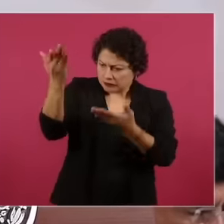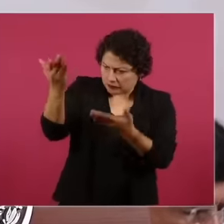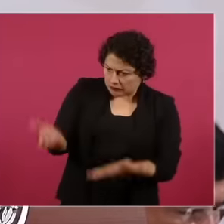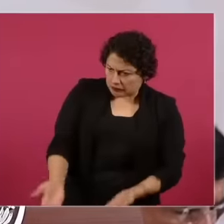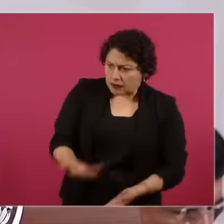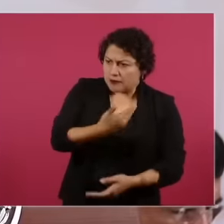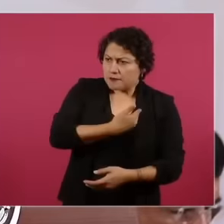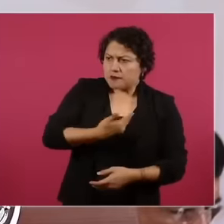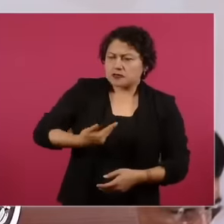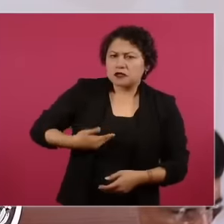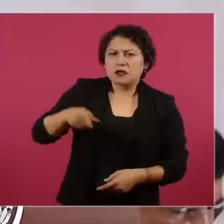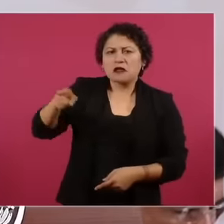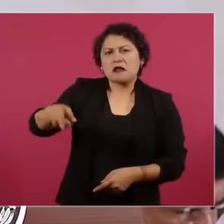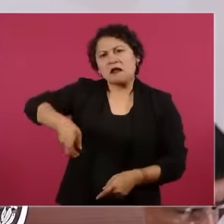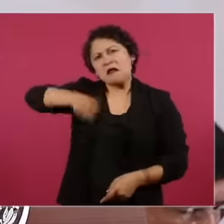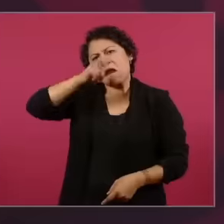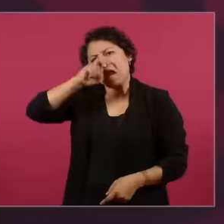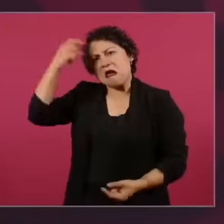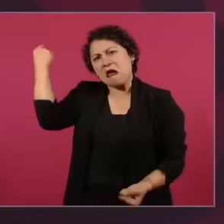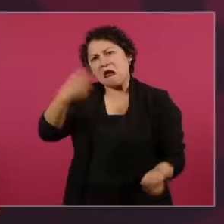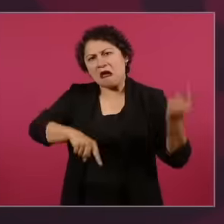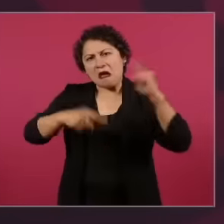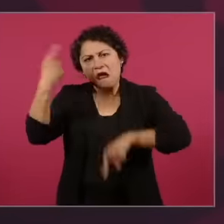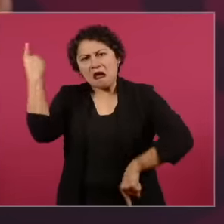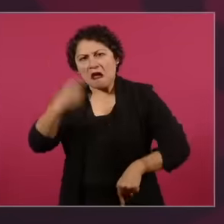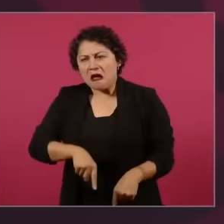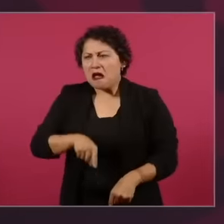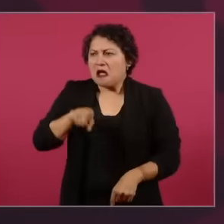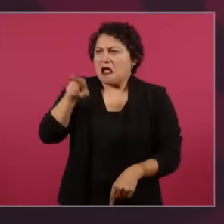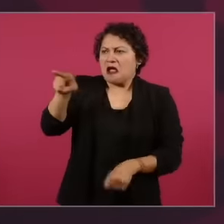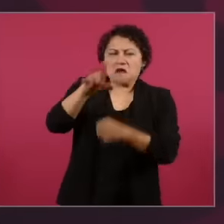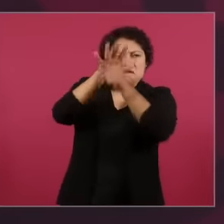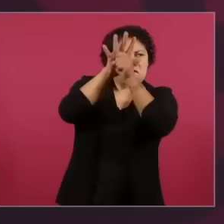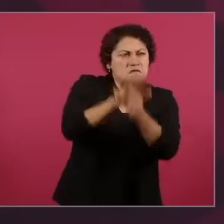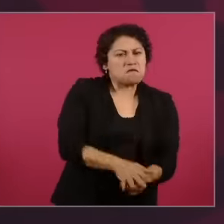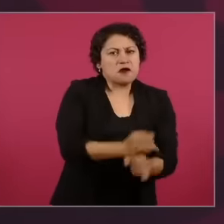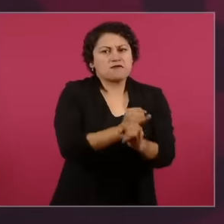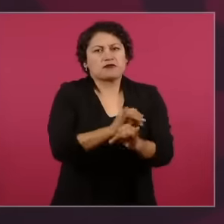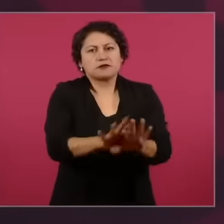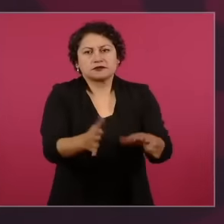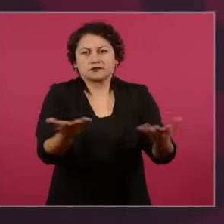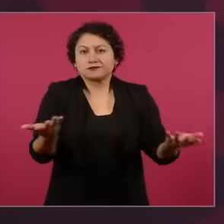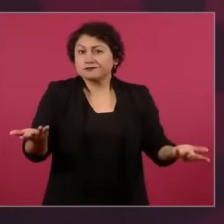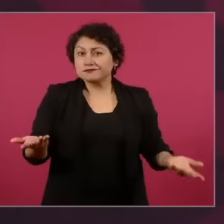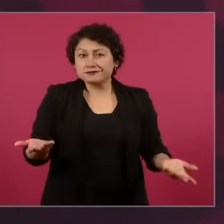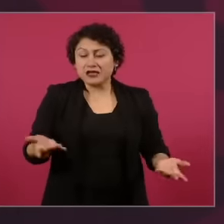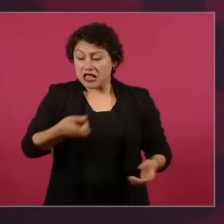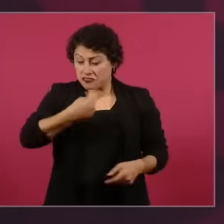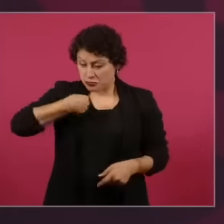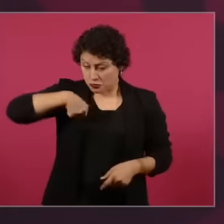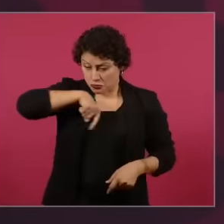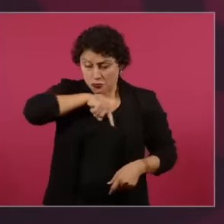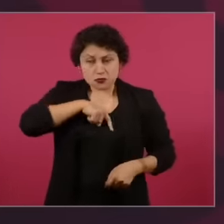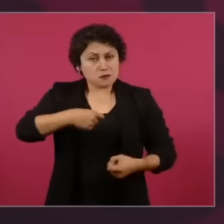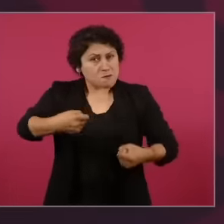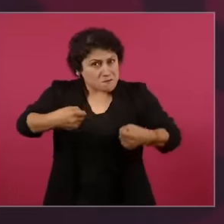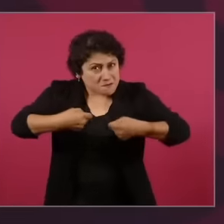in danger freedom of expression here we have witnessed how they have come to assert